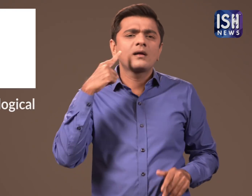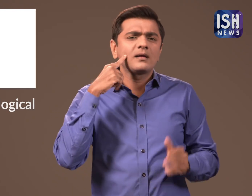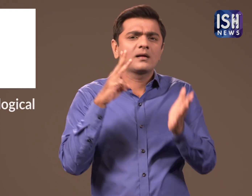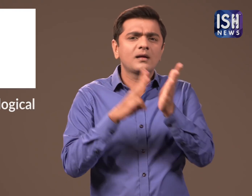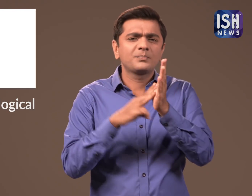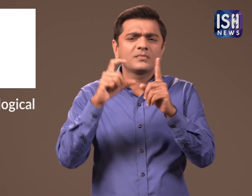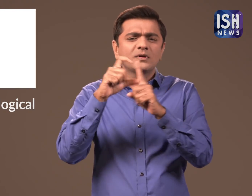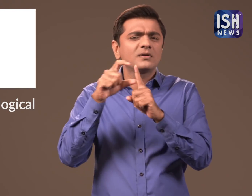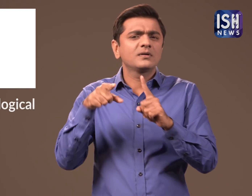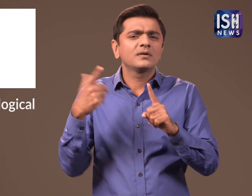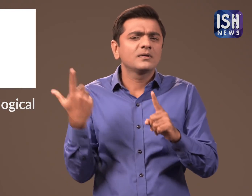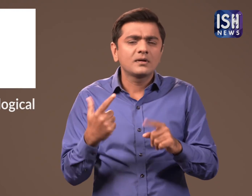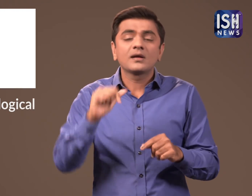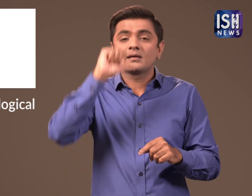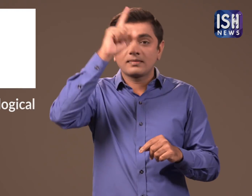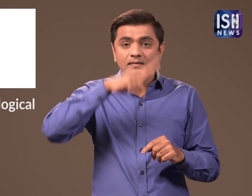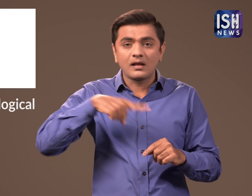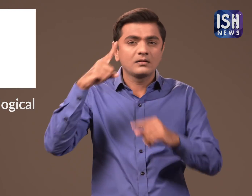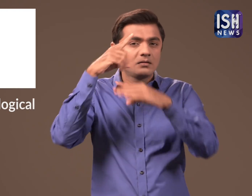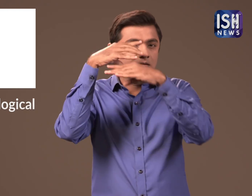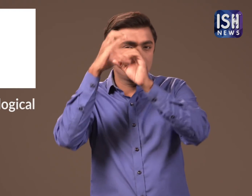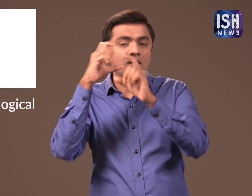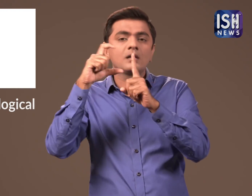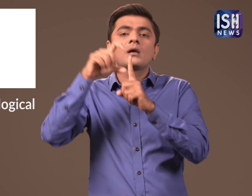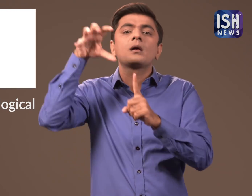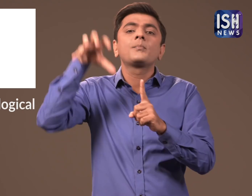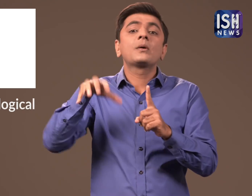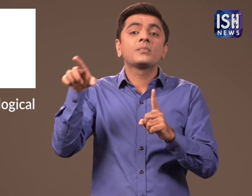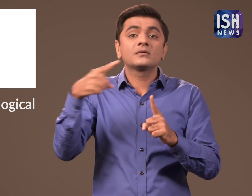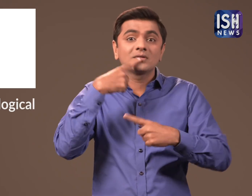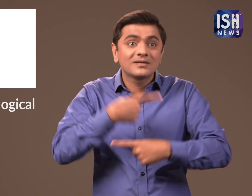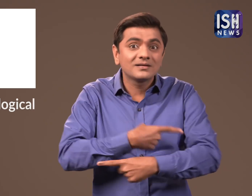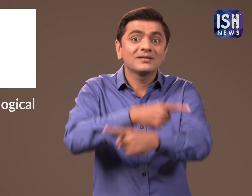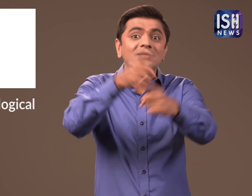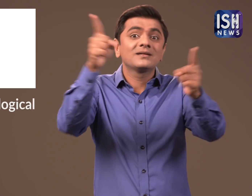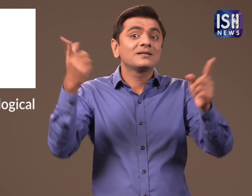The Indian Meteorological Department said that,